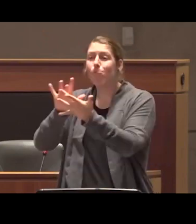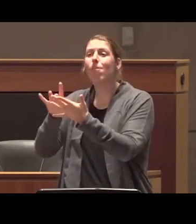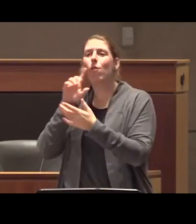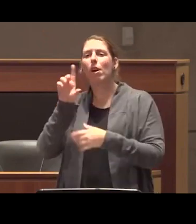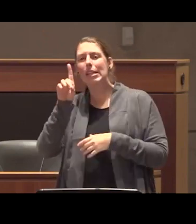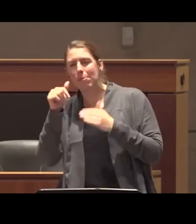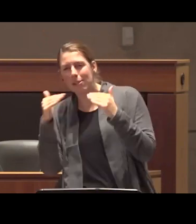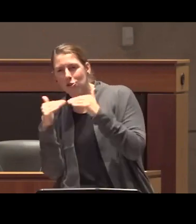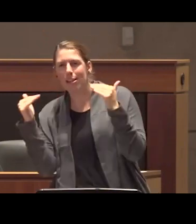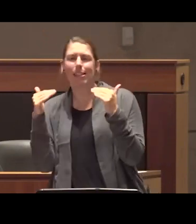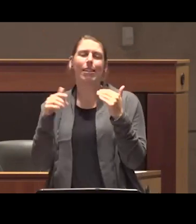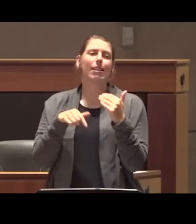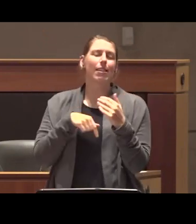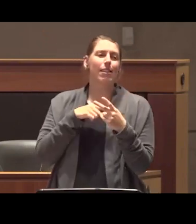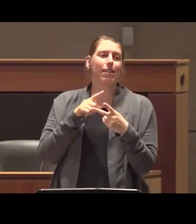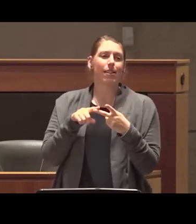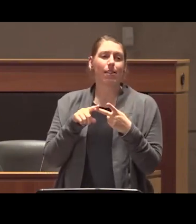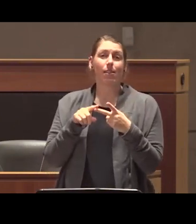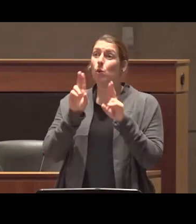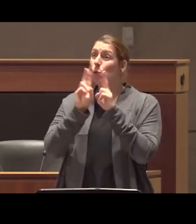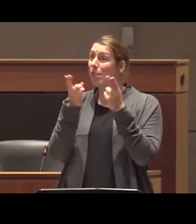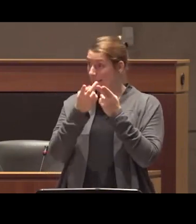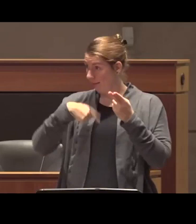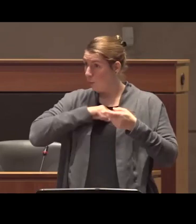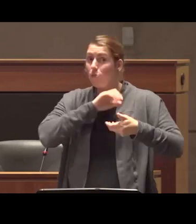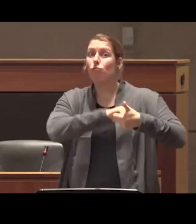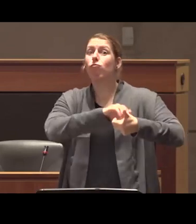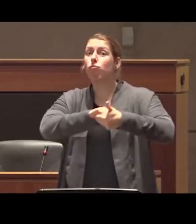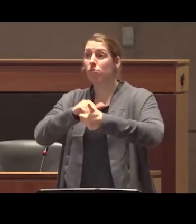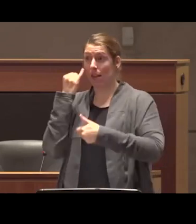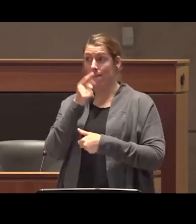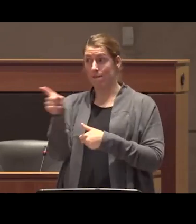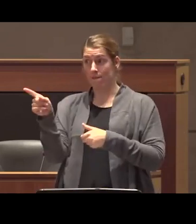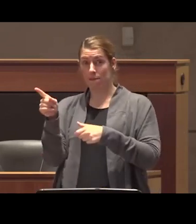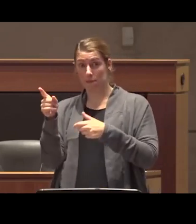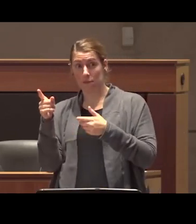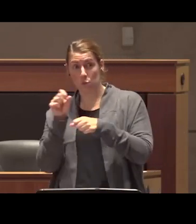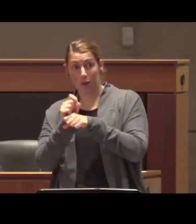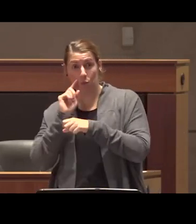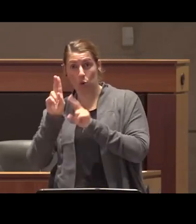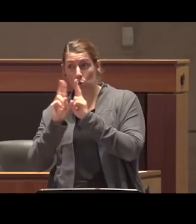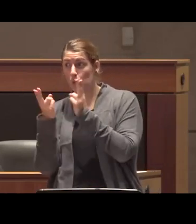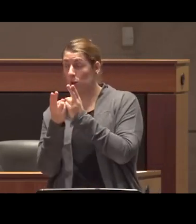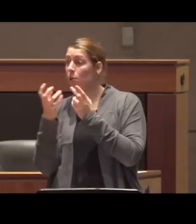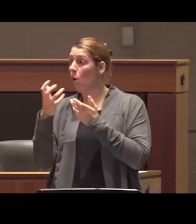Justice space working with unions for instance if you are part of a union and want to uh develop